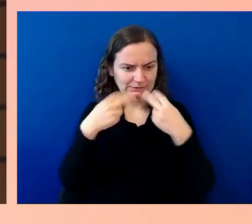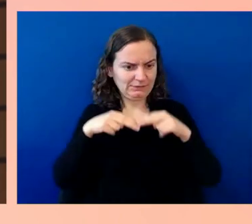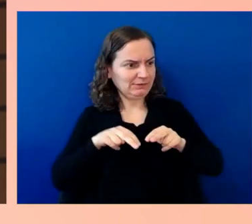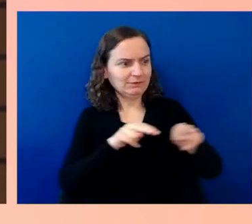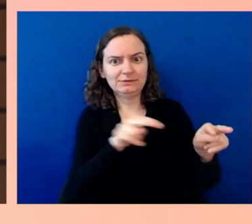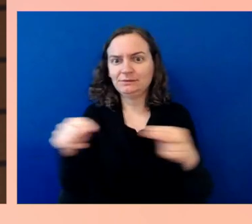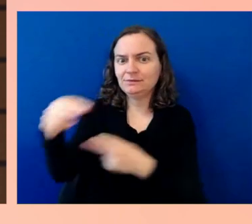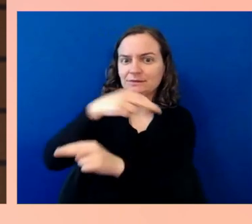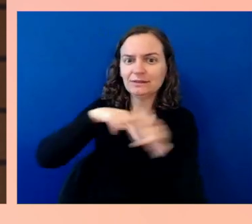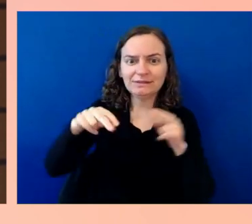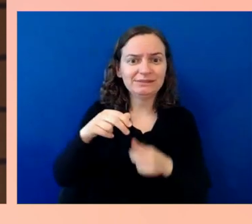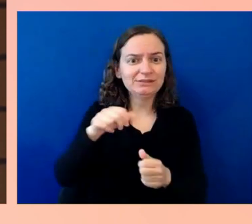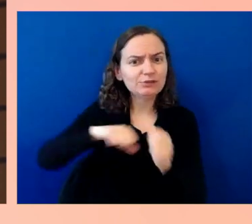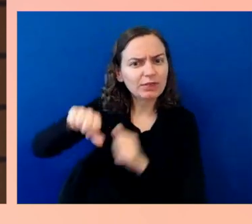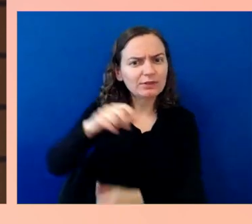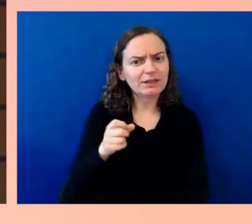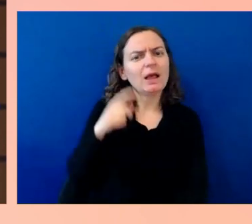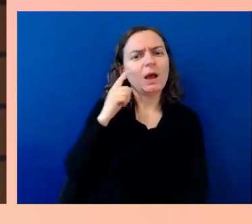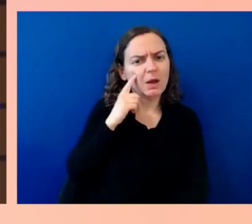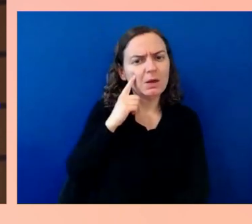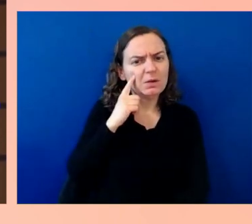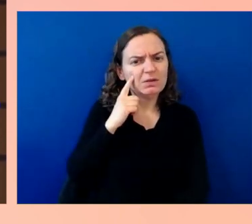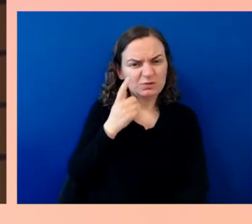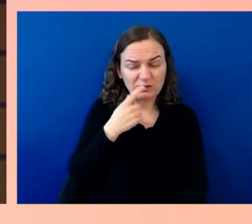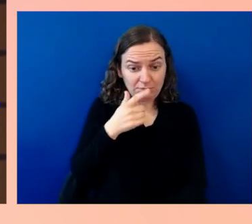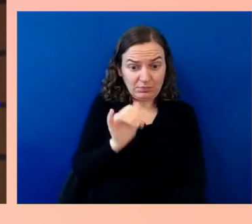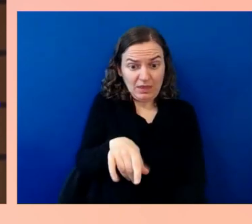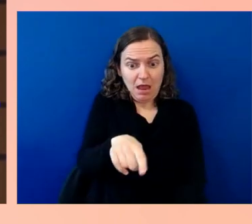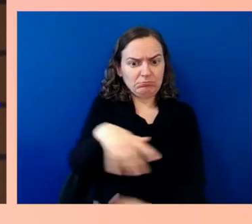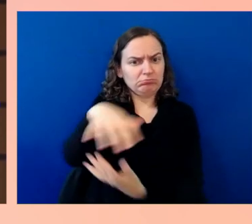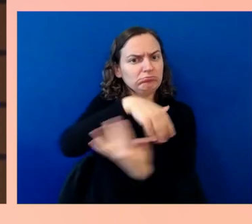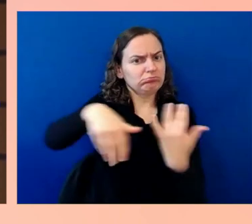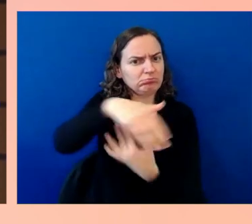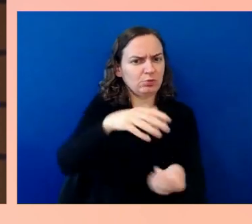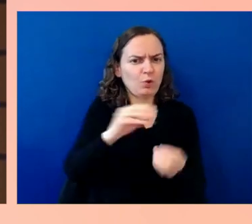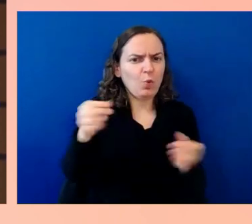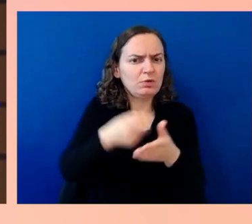It doesn't cost anything and it pays enormous dividends.